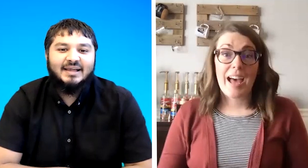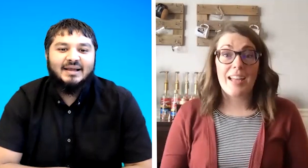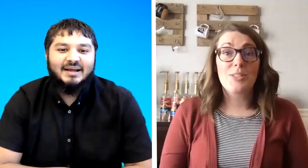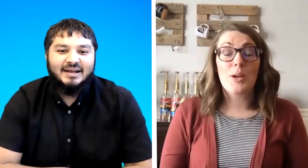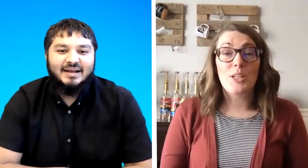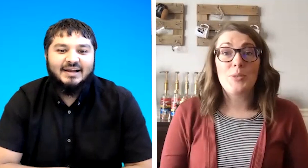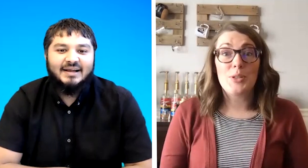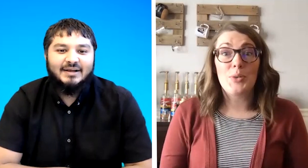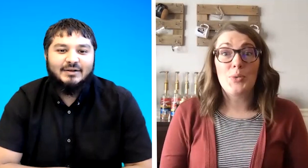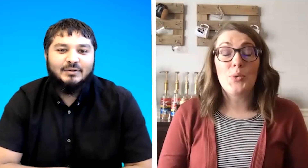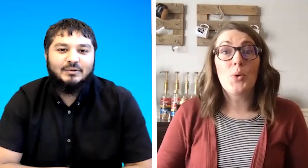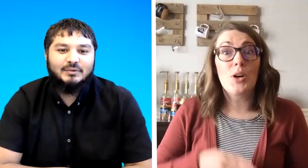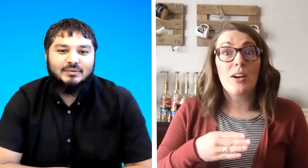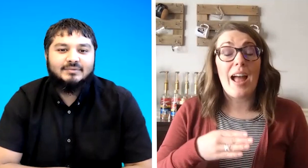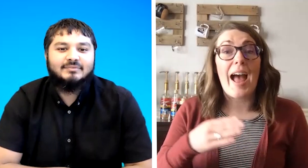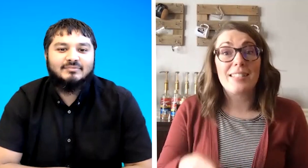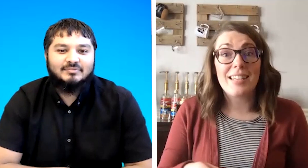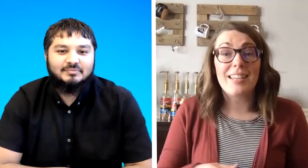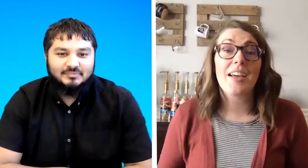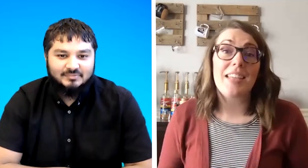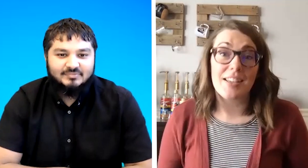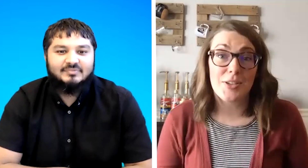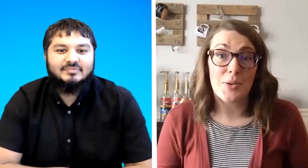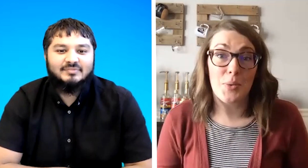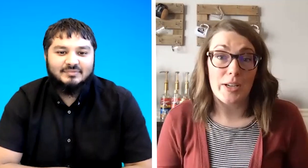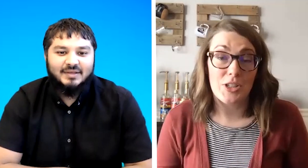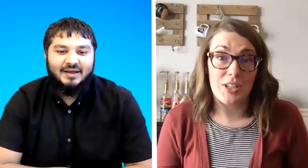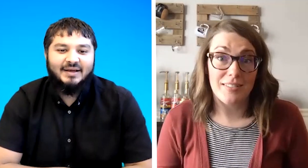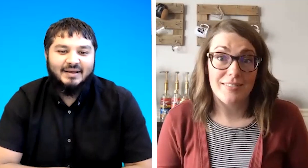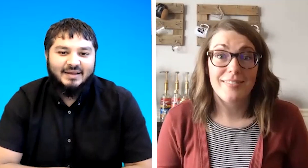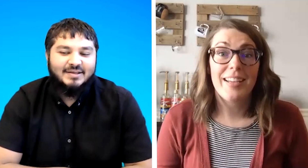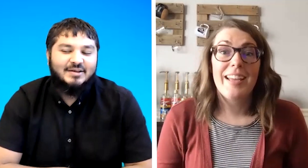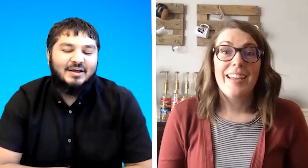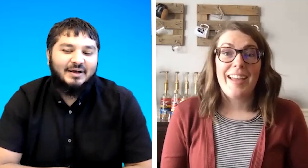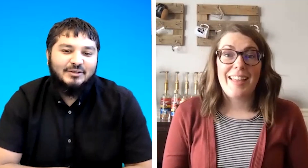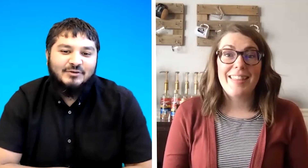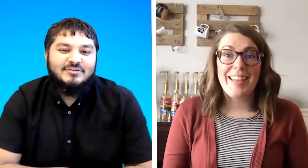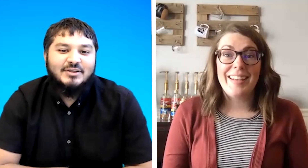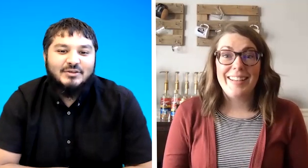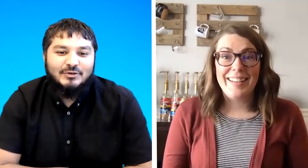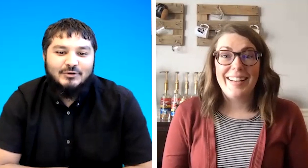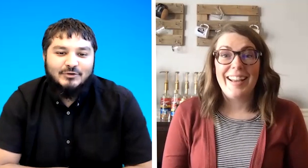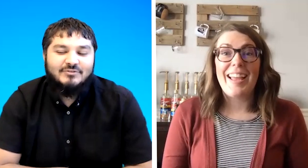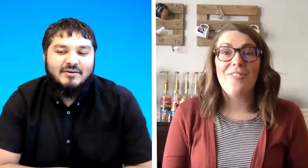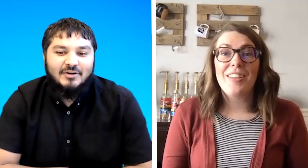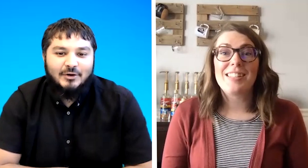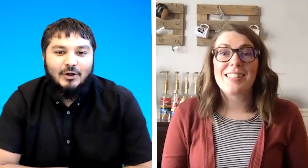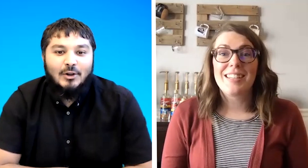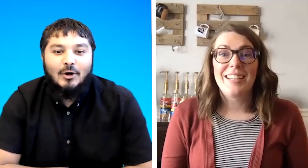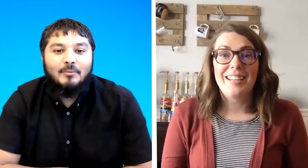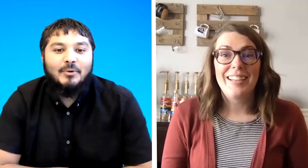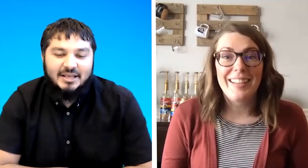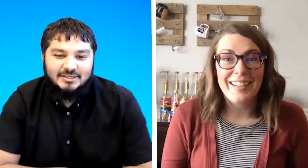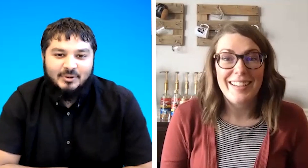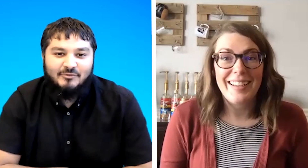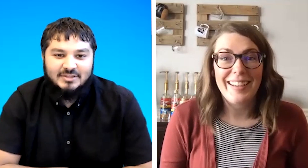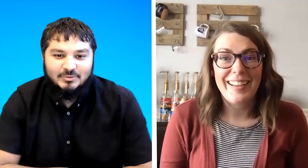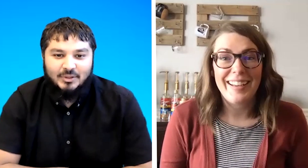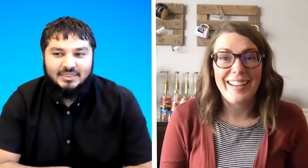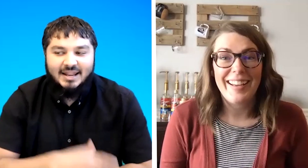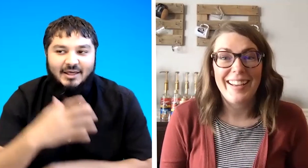is what you do for asking a yes no question and then you give me a lot more experience with the